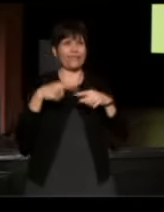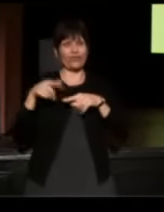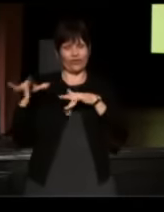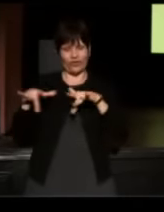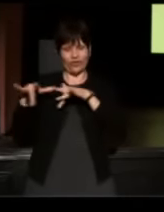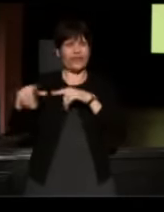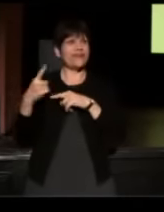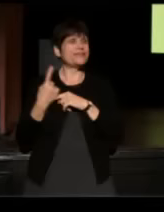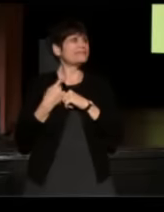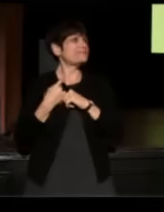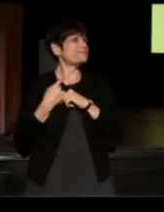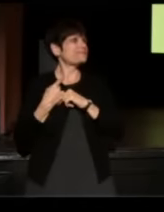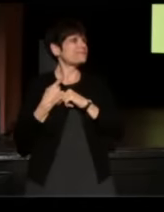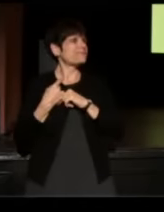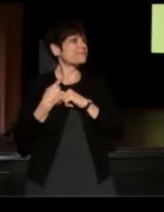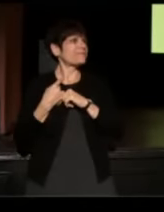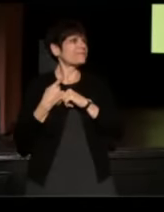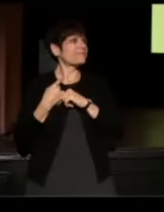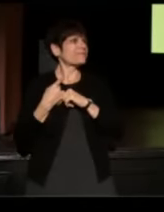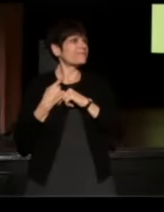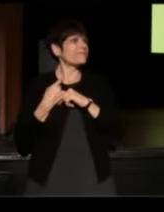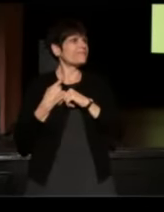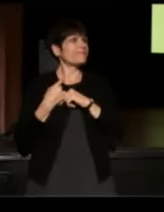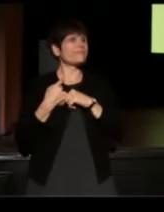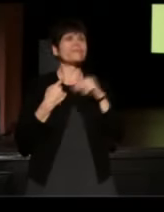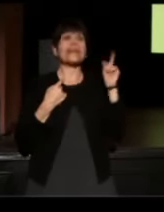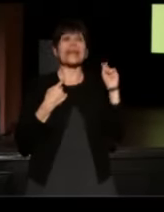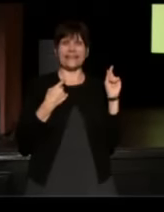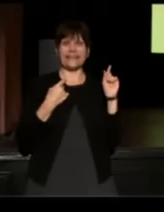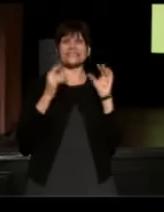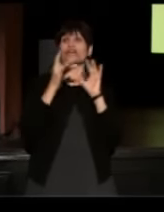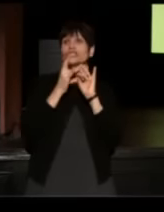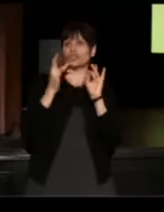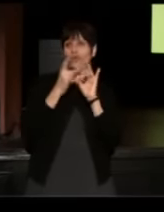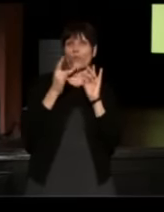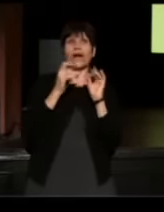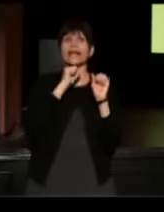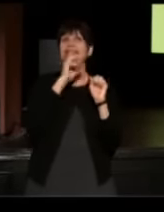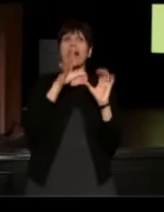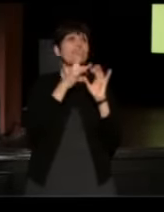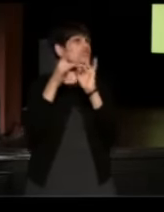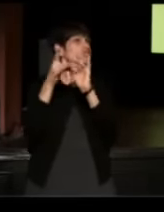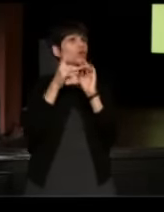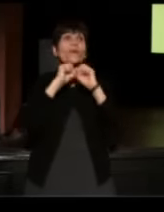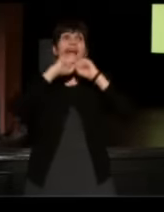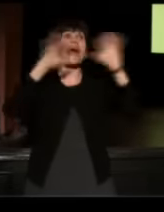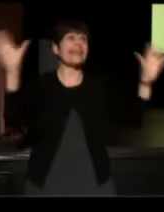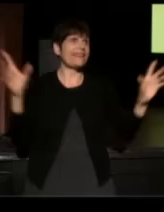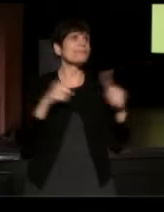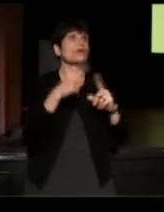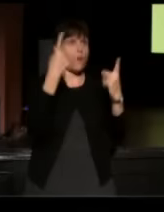So this is a story that has nothing to do with anything, really, but you asked for it.